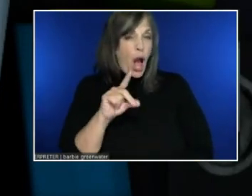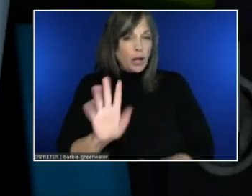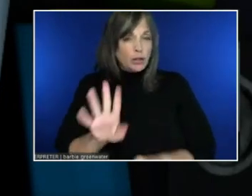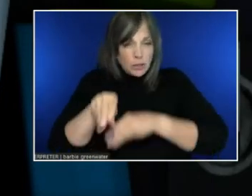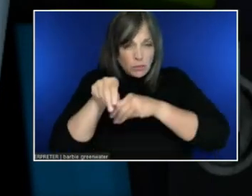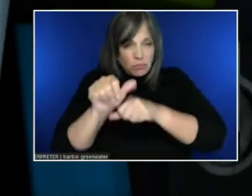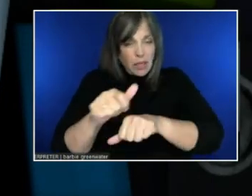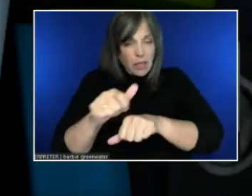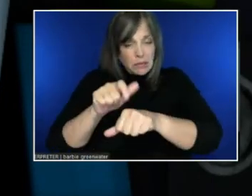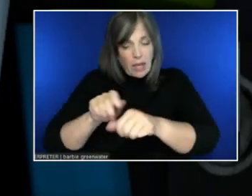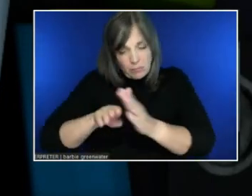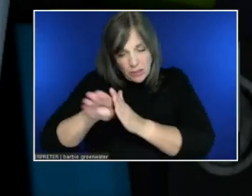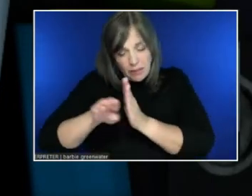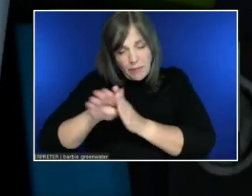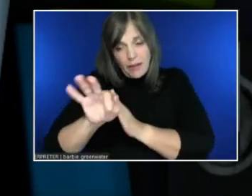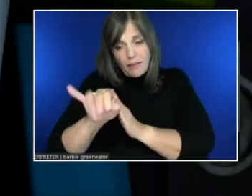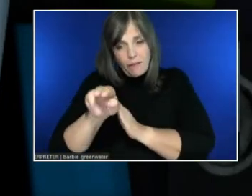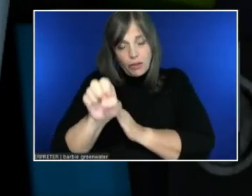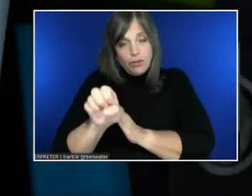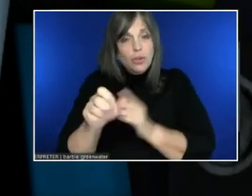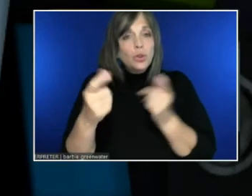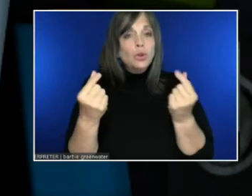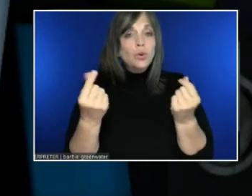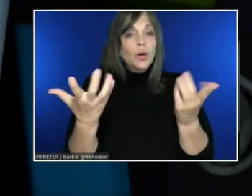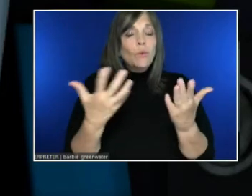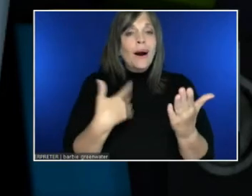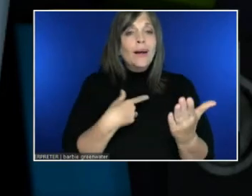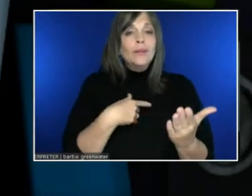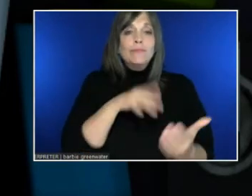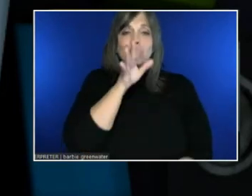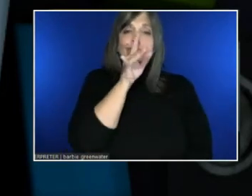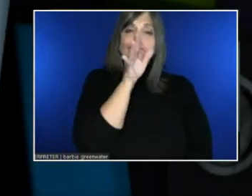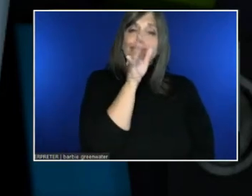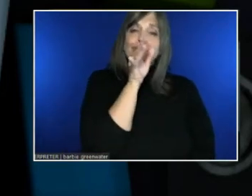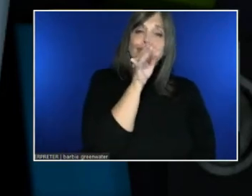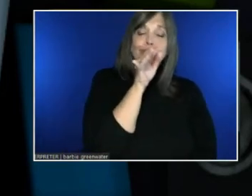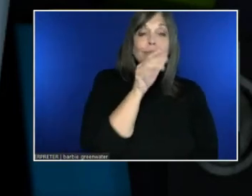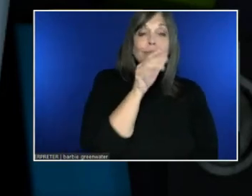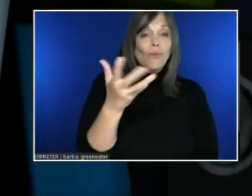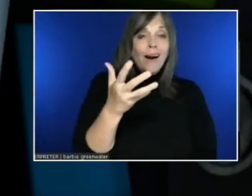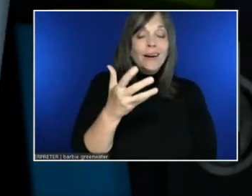Reading the Gettysburg Address over and over again.